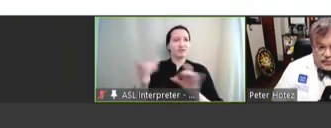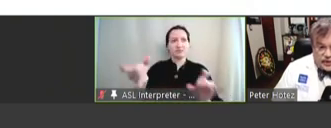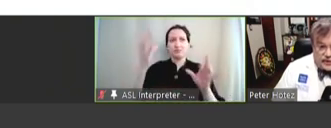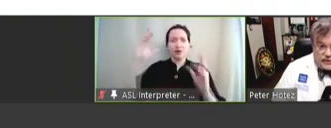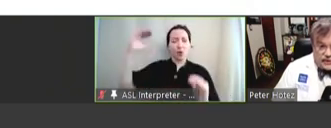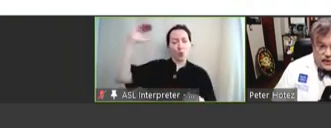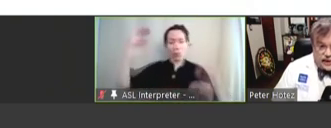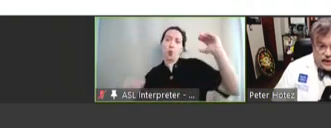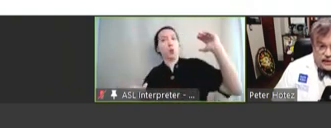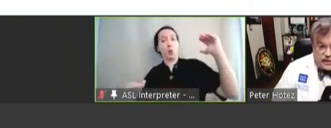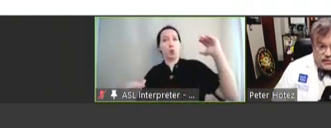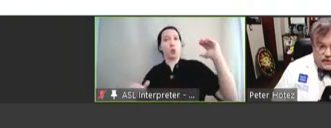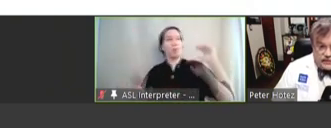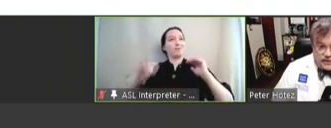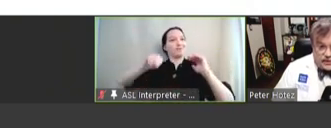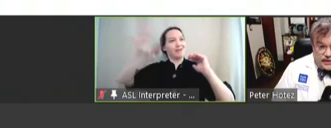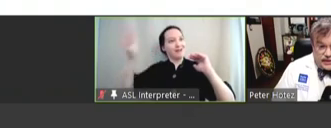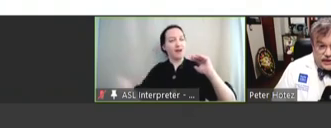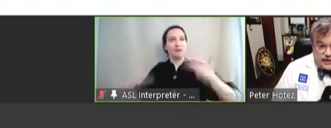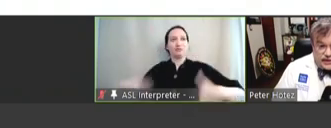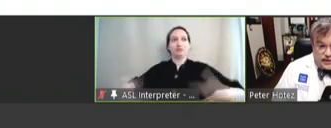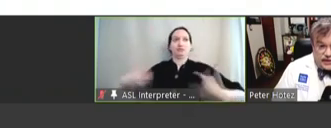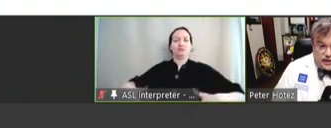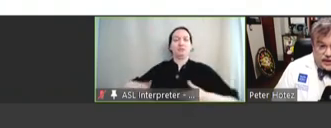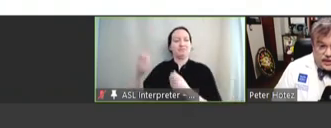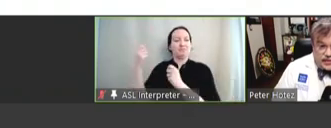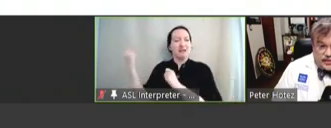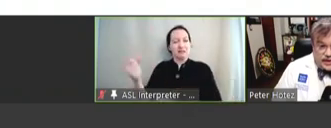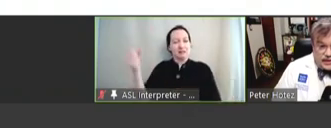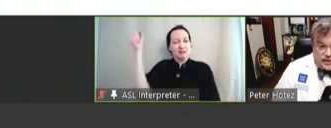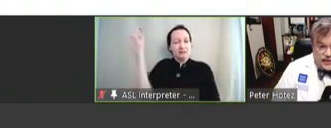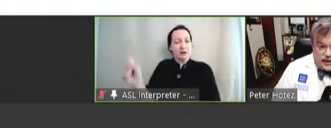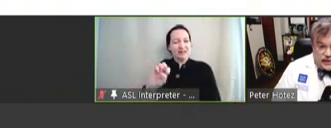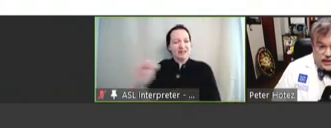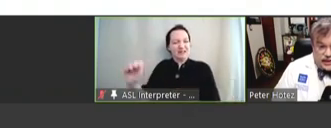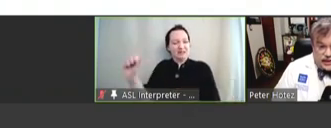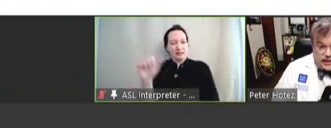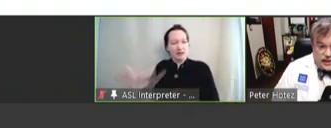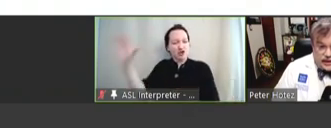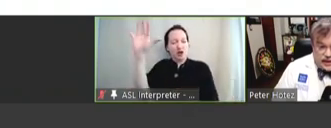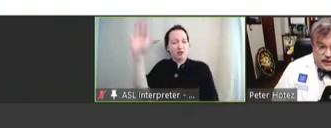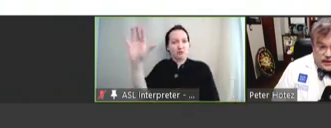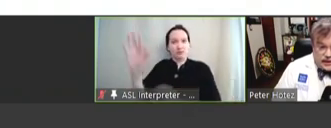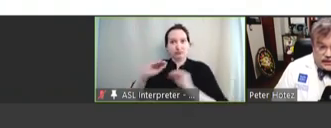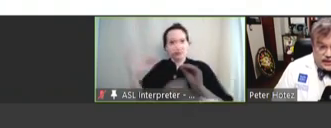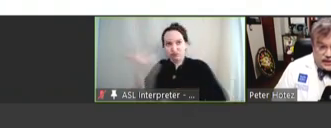where the African continent and much of Southeast Asia remains unvaccinated. The next slide.